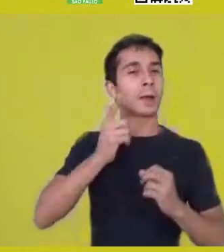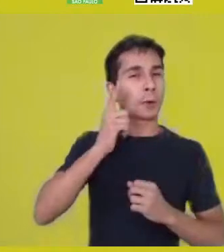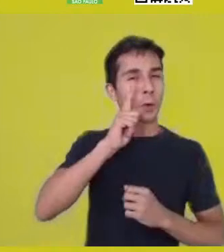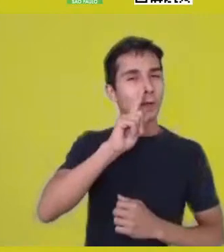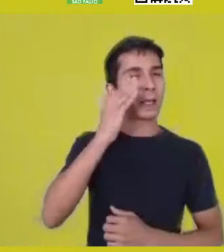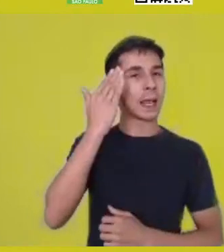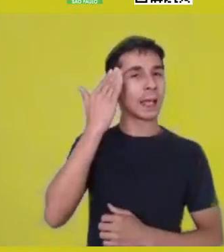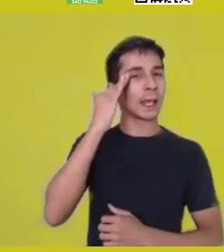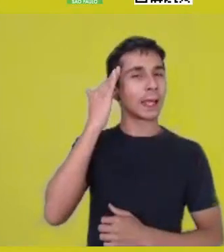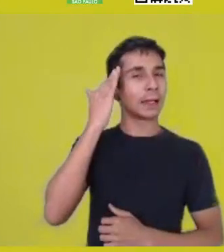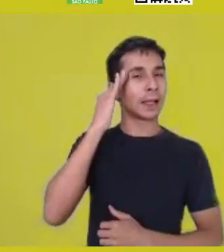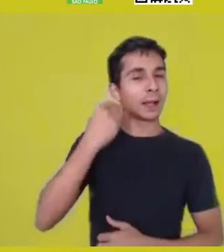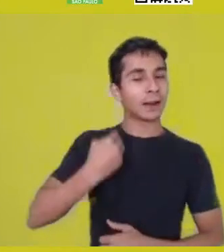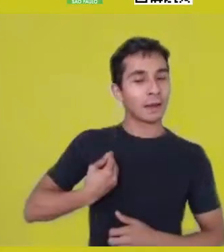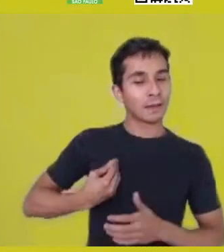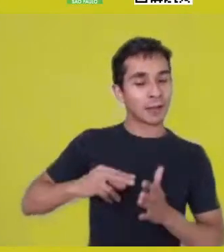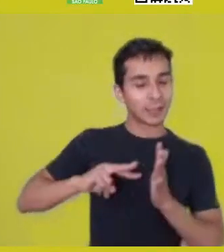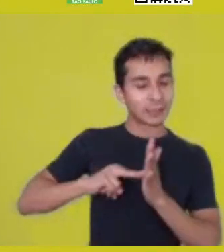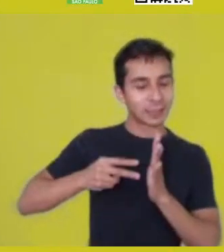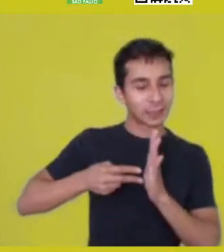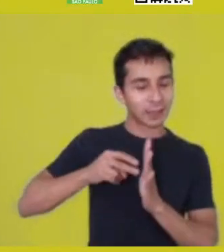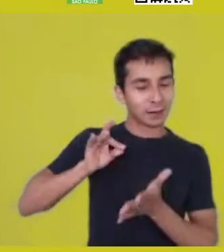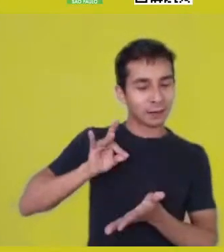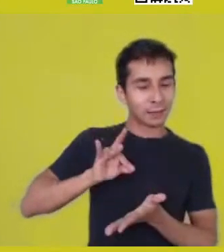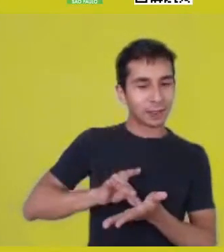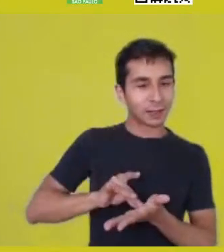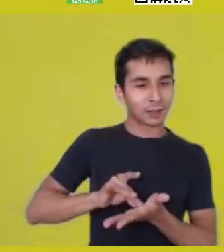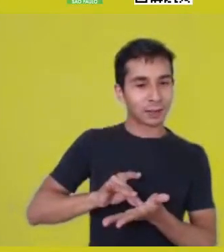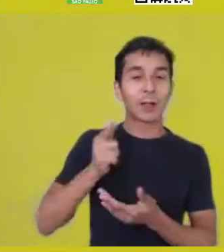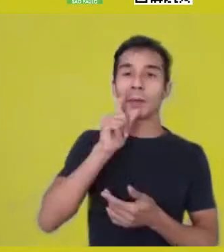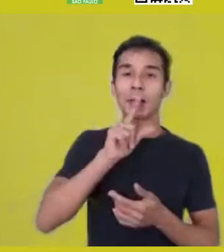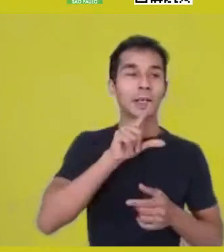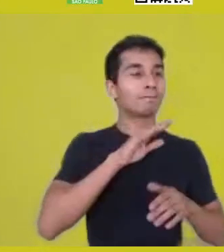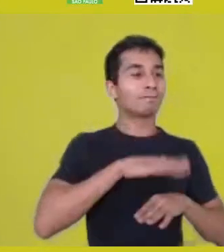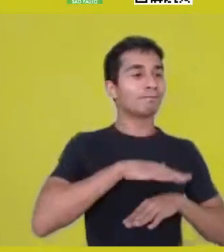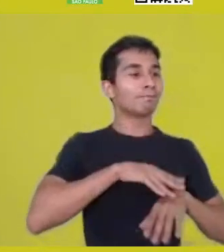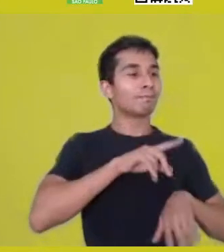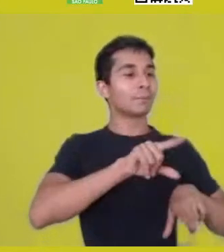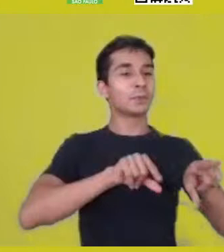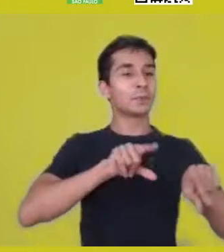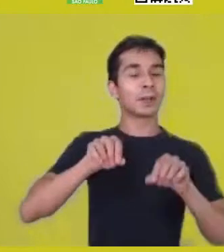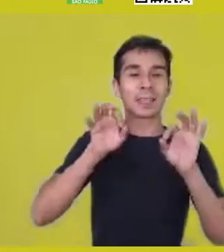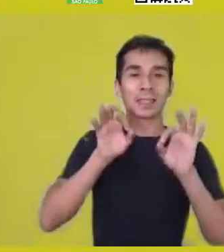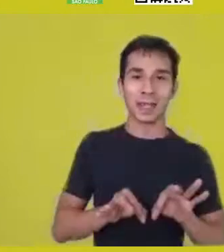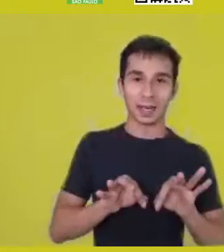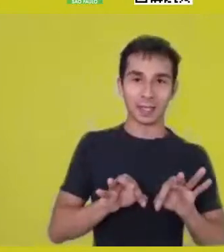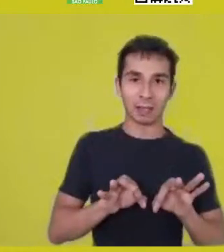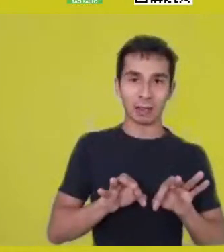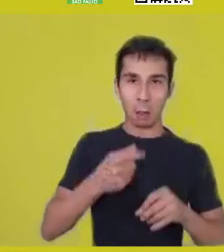and will make your true choices. And you won’t judge others based on what this vision has been conditioned to see;